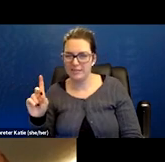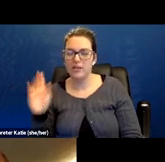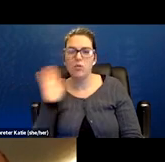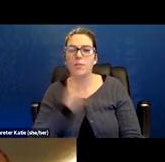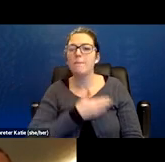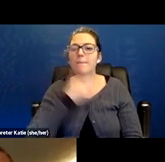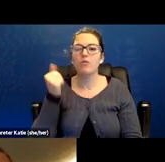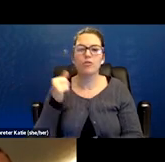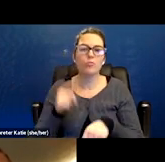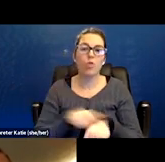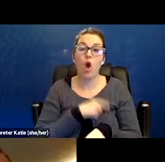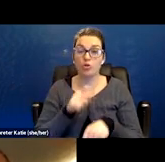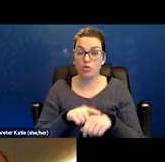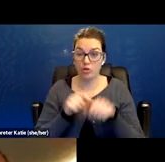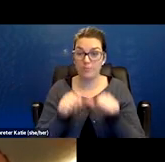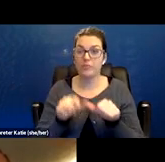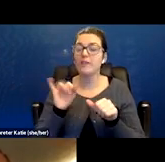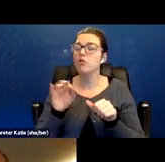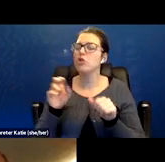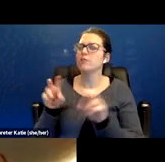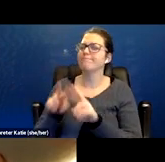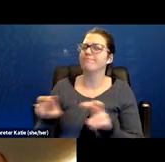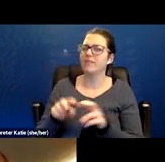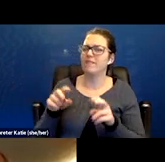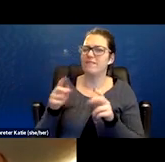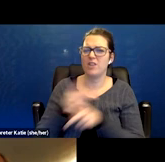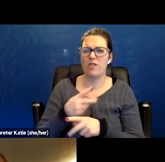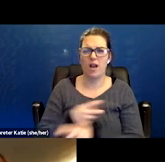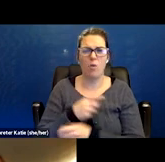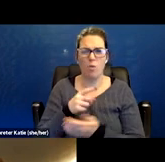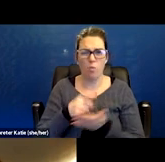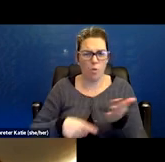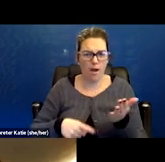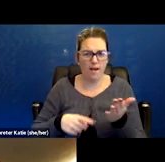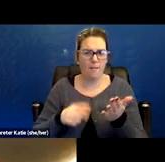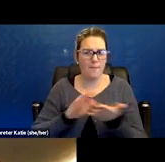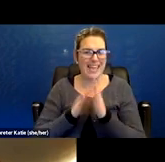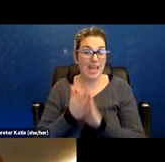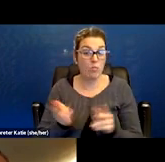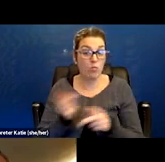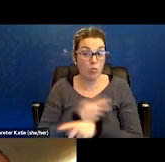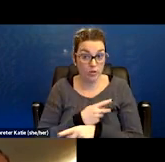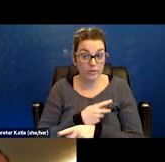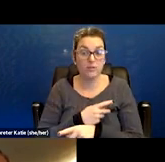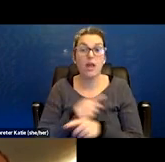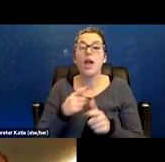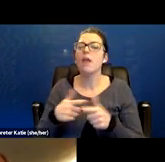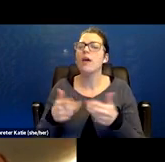looking at what got exacerbated and then also you know, can we allow them some other way?